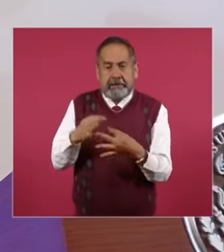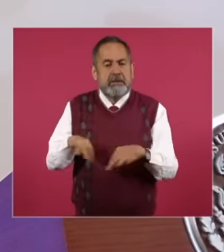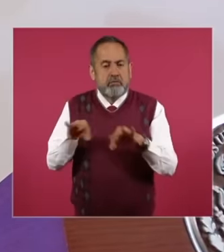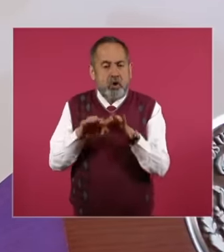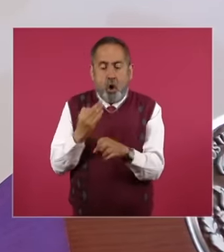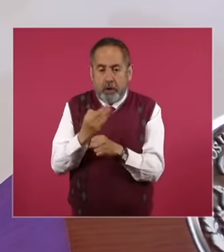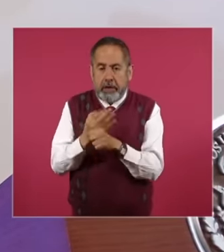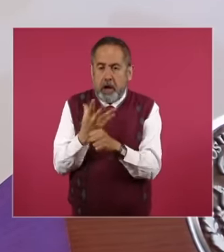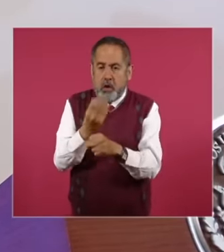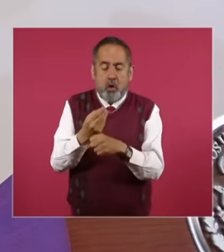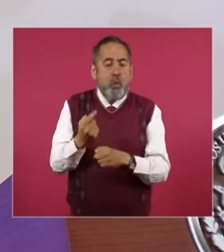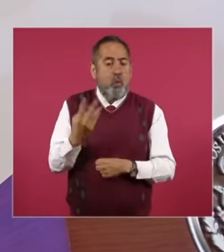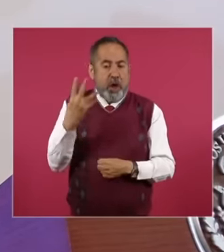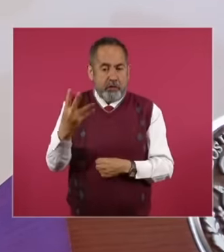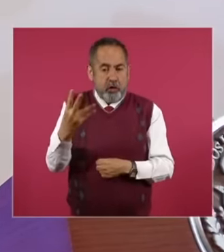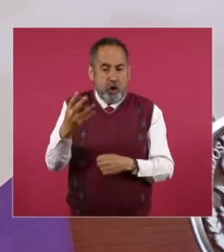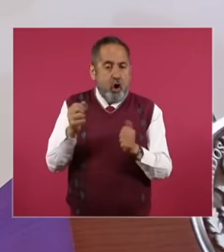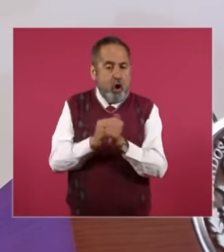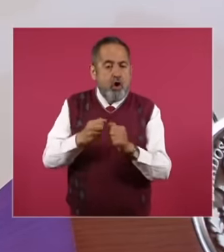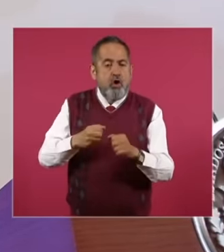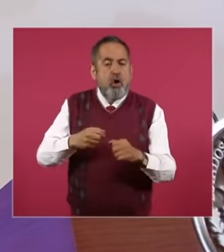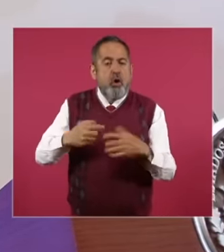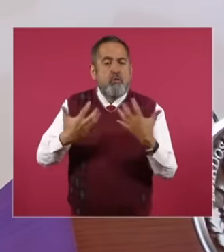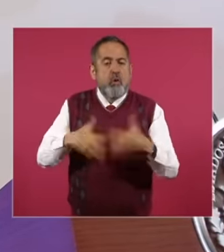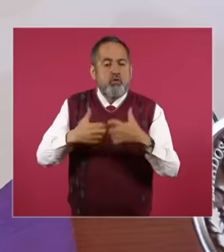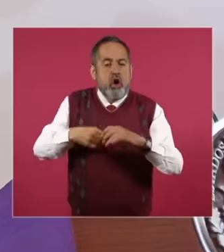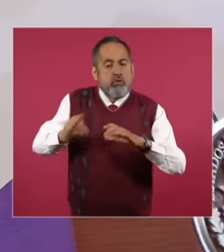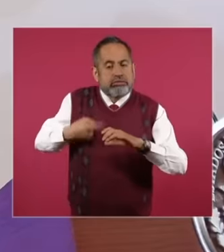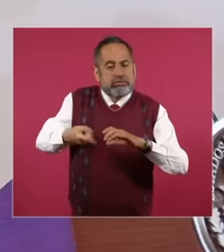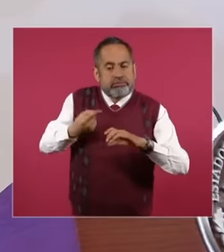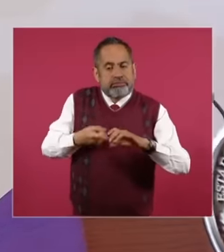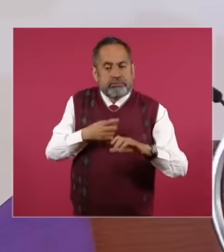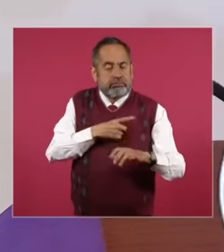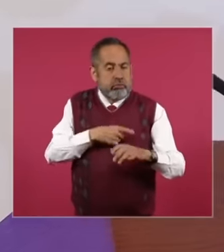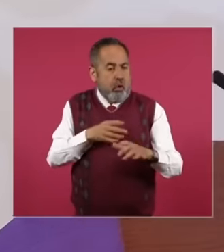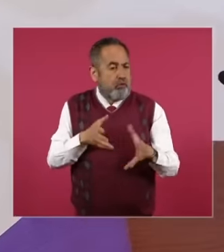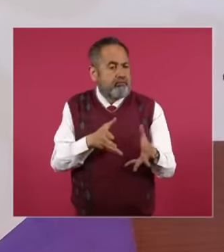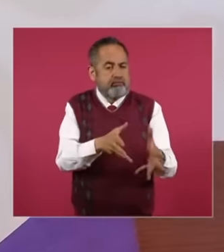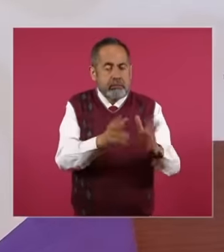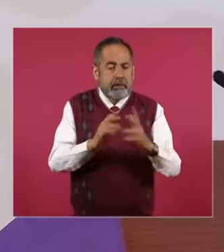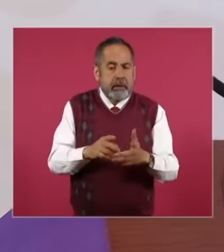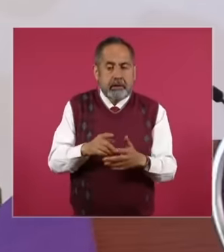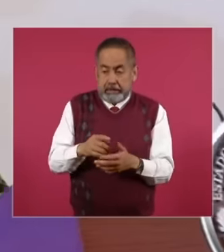self-propelled dredges are being built, three of them we received during the course of this year and the fourth we can